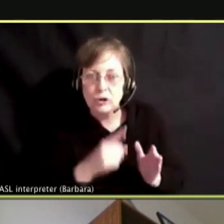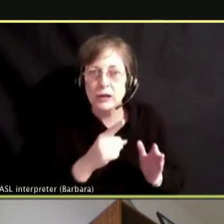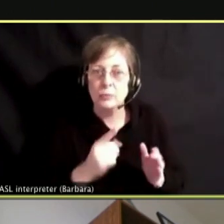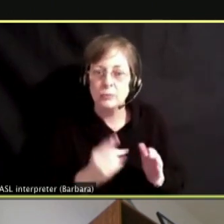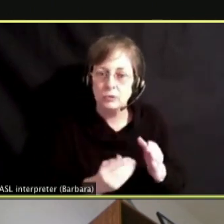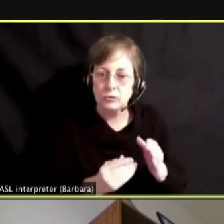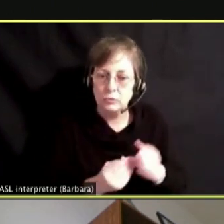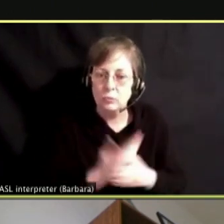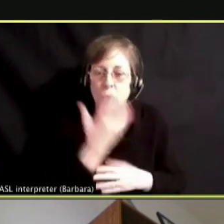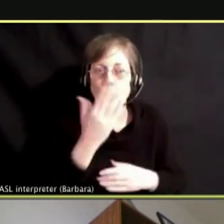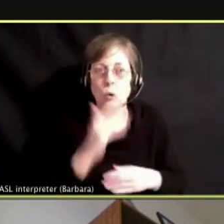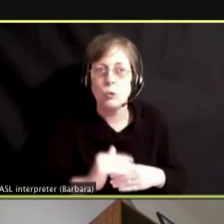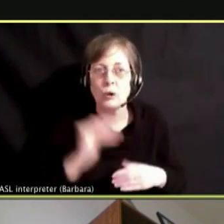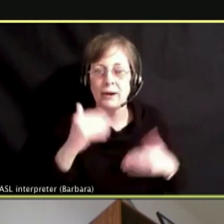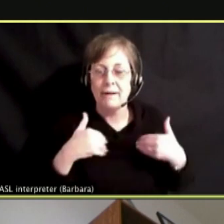AND DOING THE THINGS WE NEED TO DO.